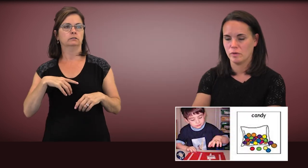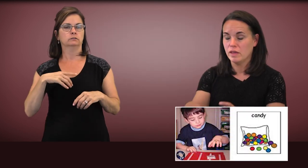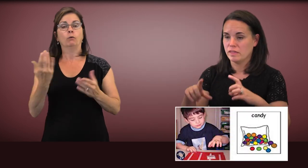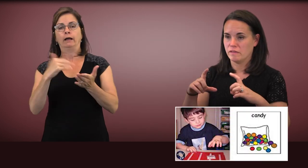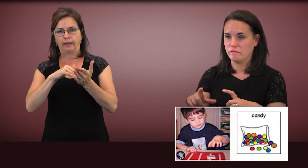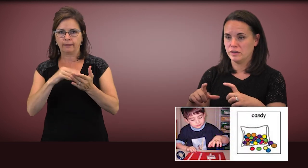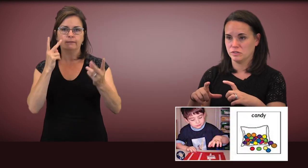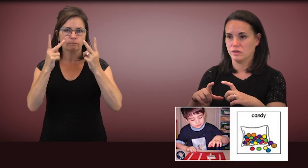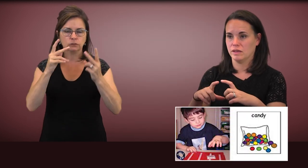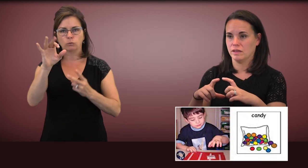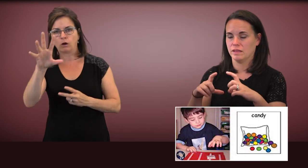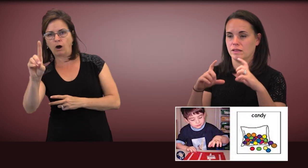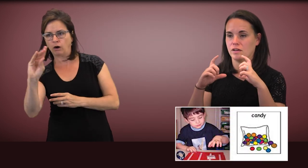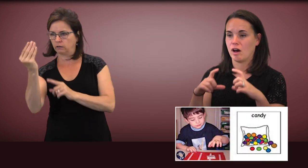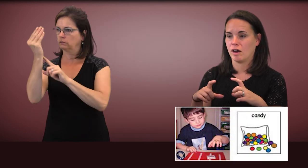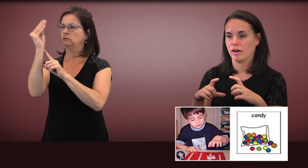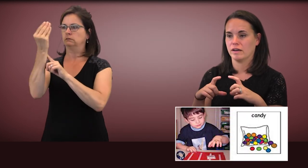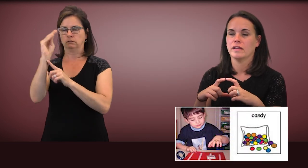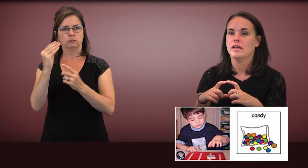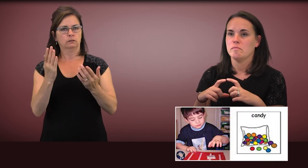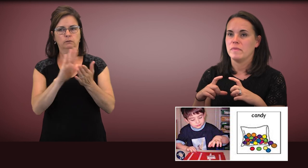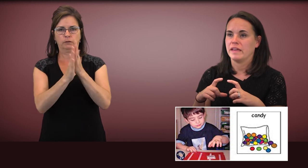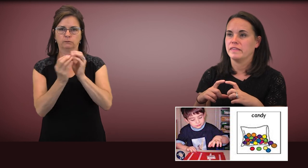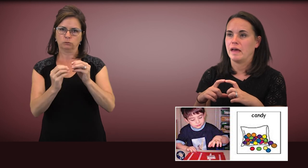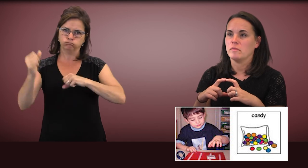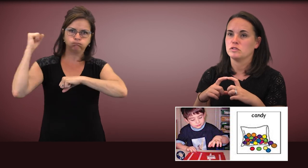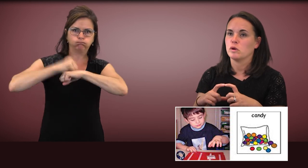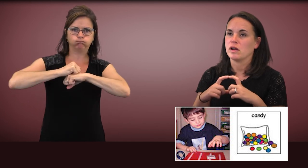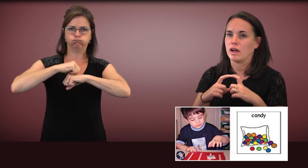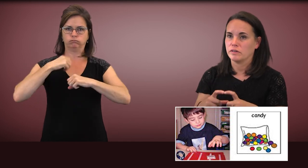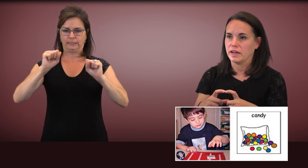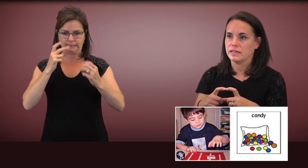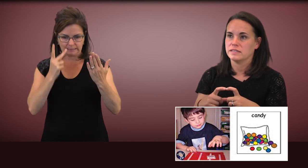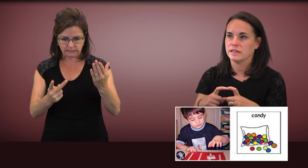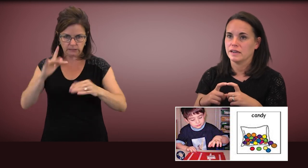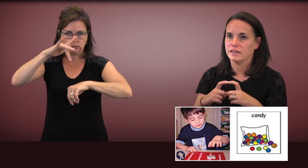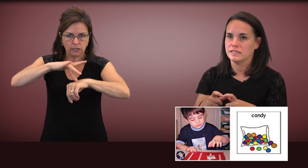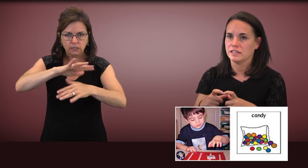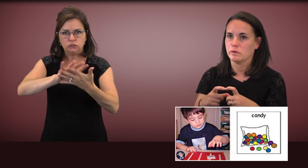The visual card makes that much more concrete and ideally